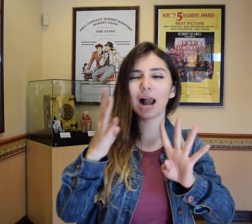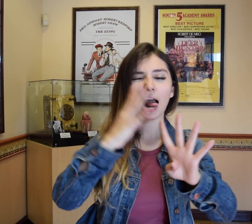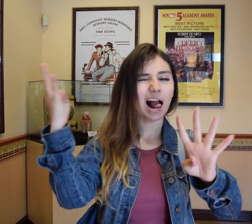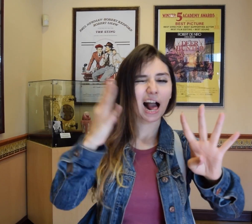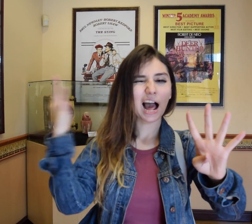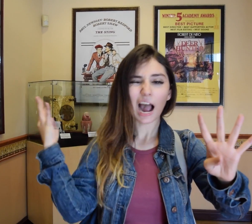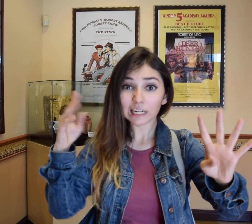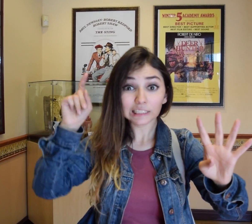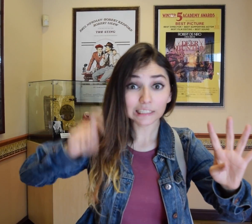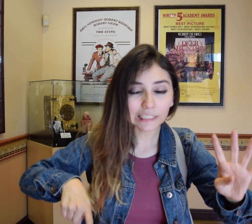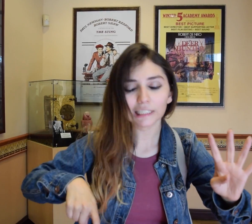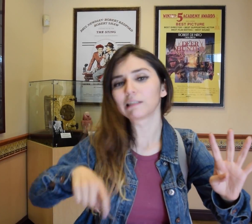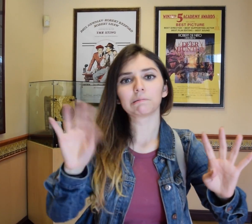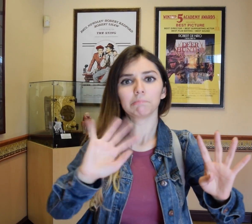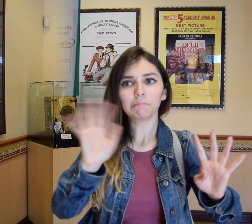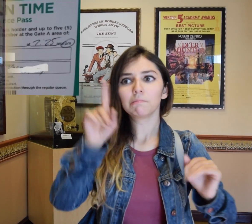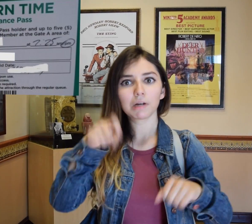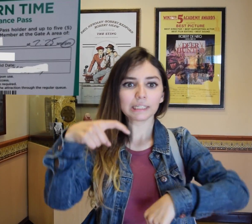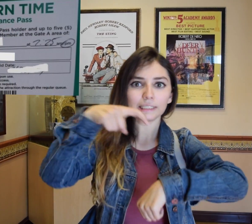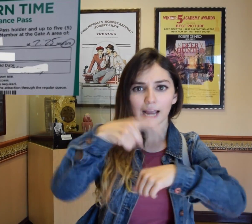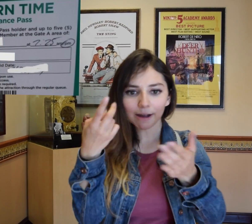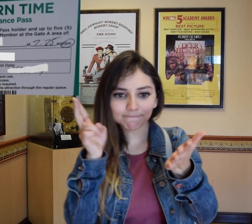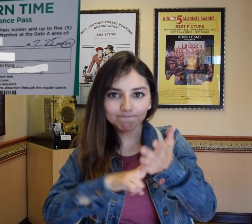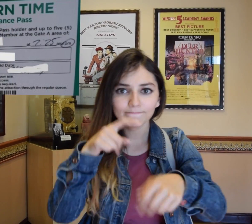So if there is a long line, they will give you a return time pass